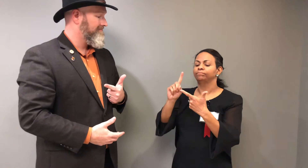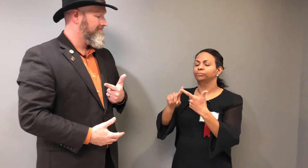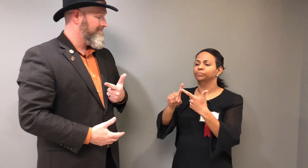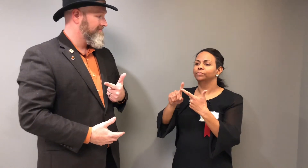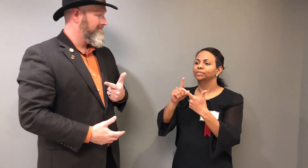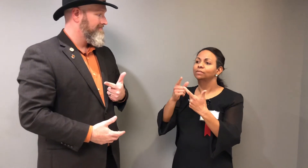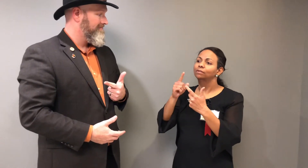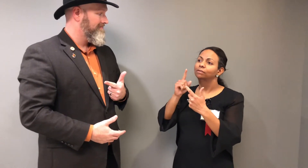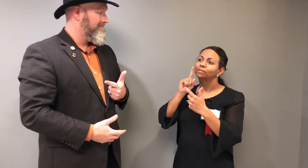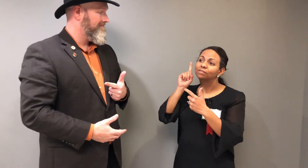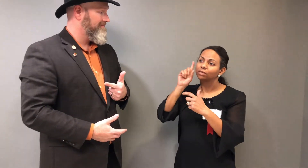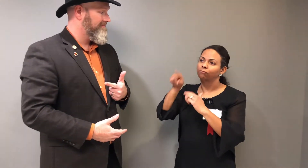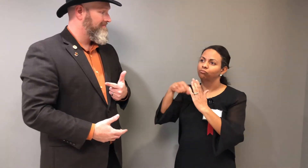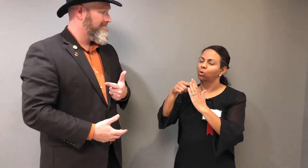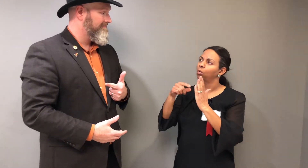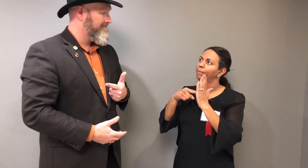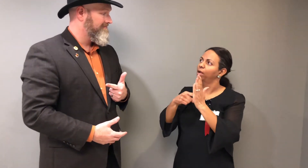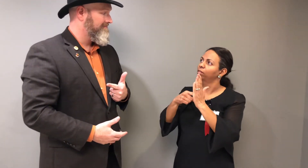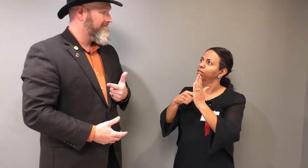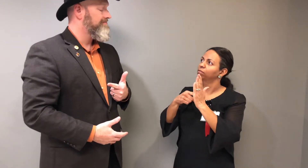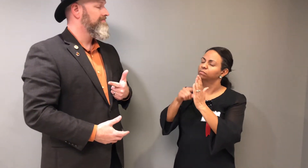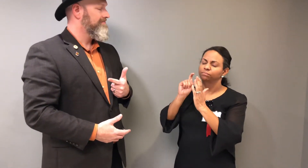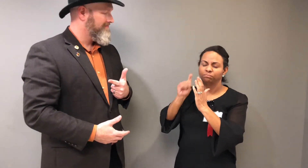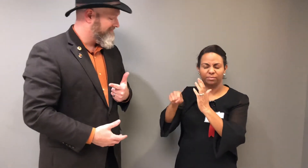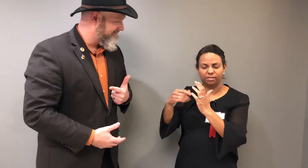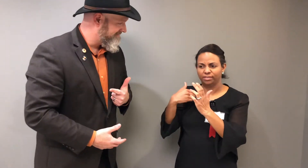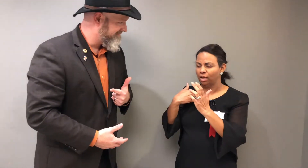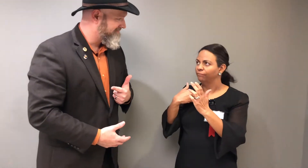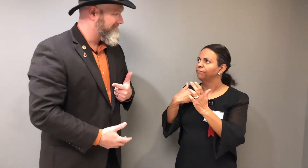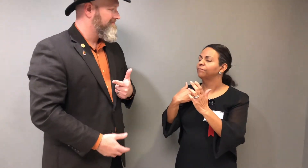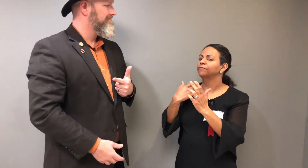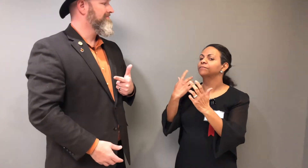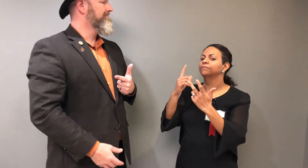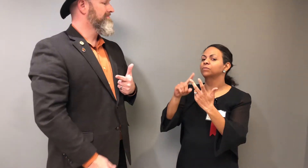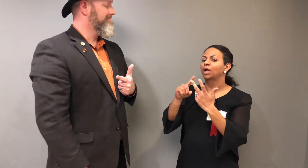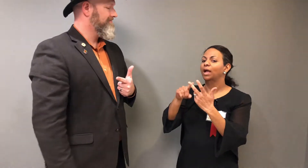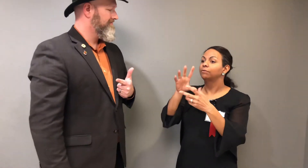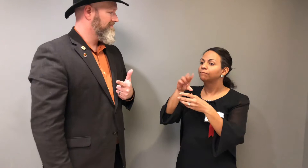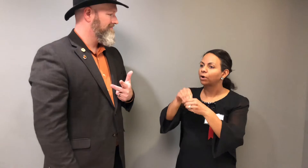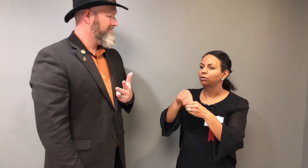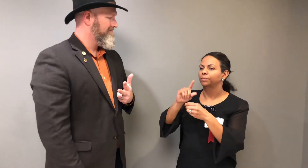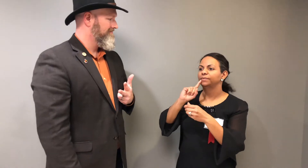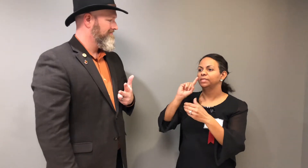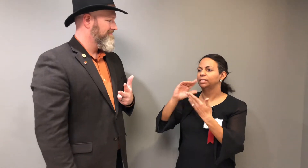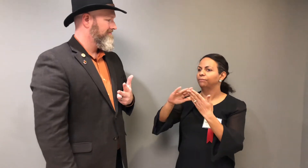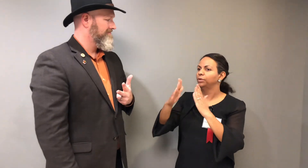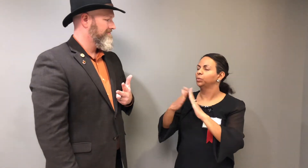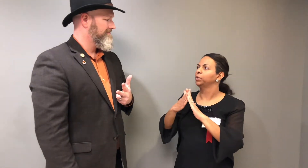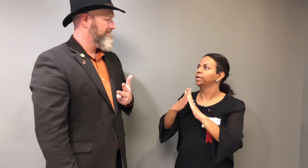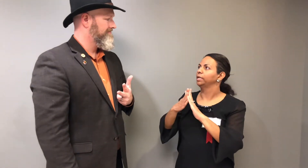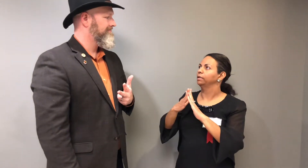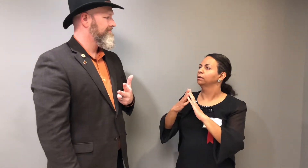2. Deaf role models are very important. 3. Involvement in the Deaf community.